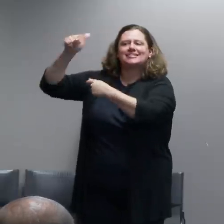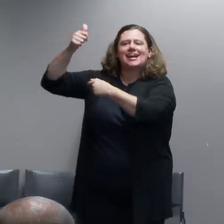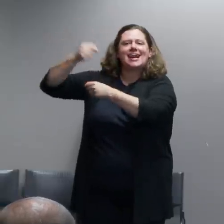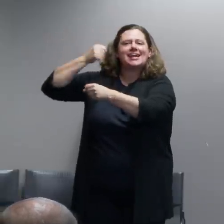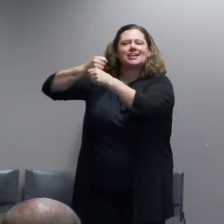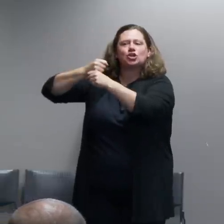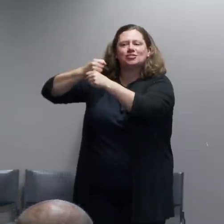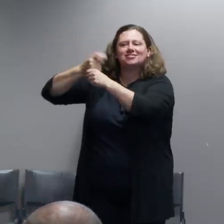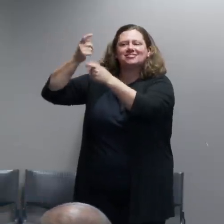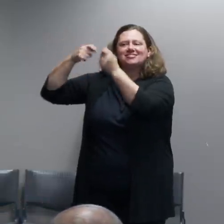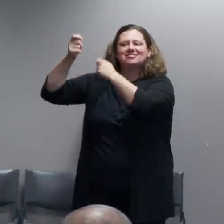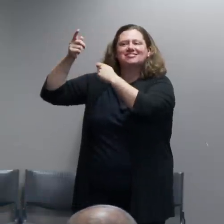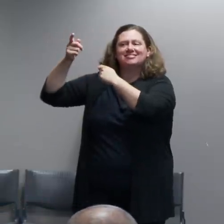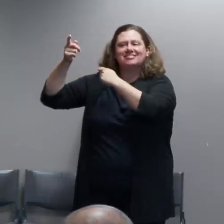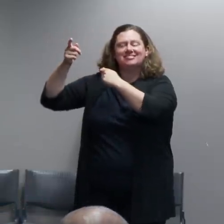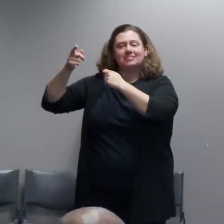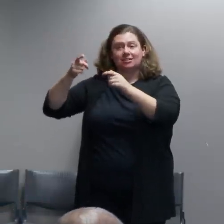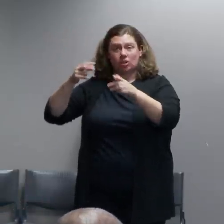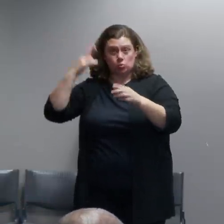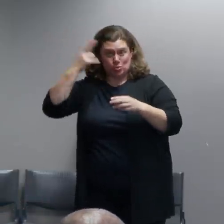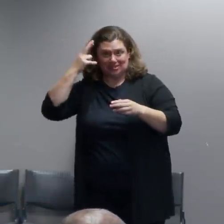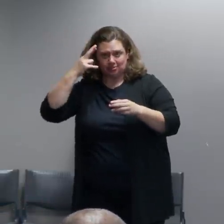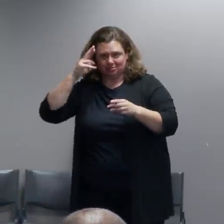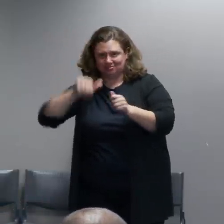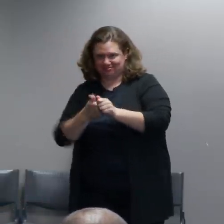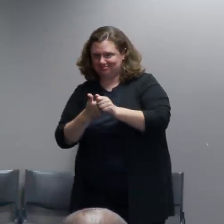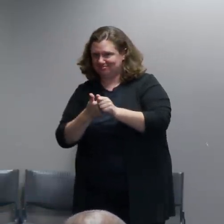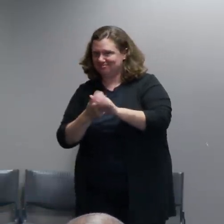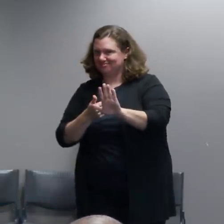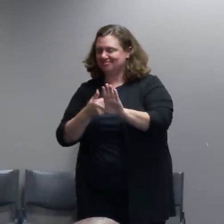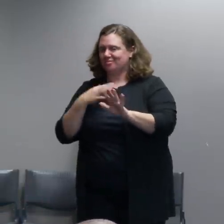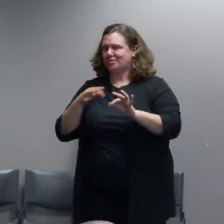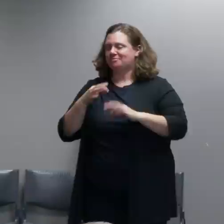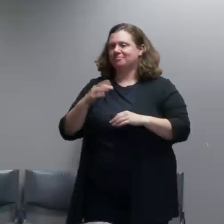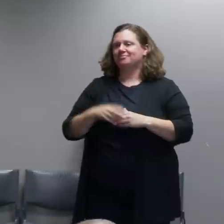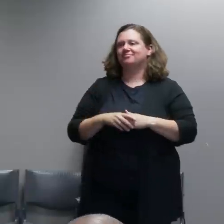it's really more a matter of event policing than crowd management or crowd control.